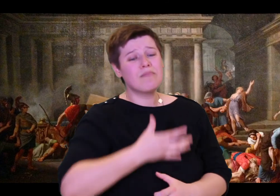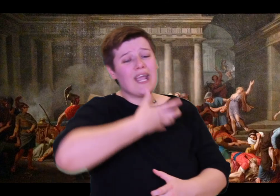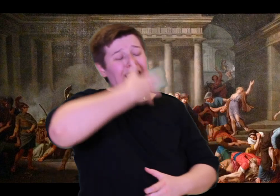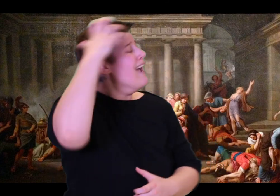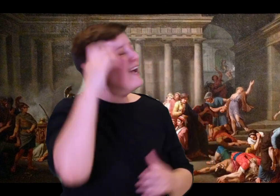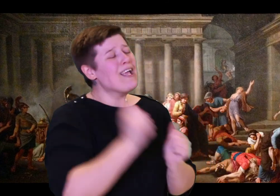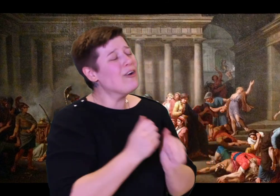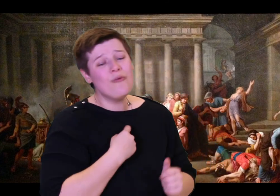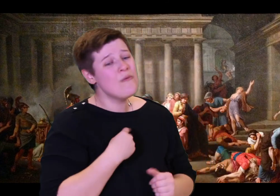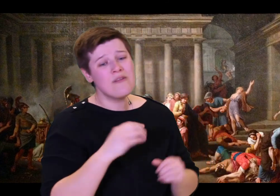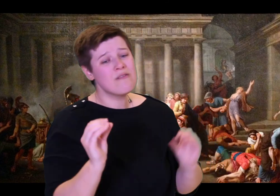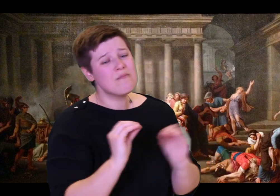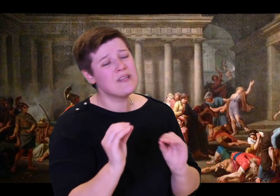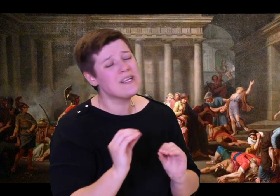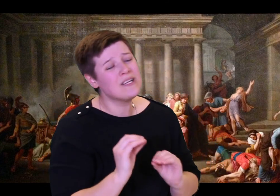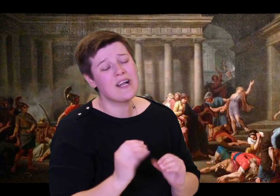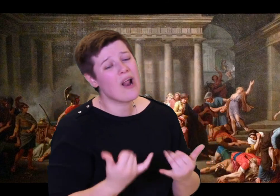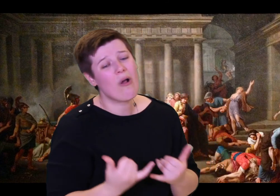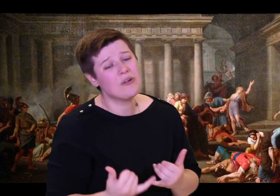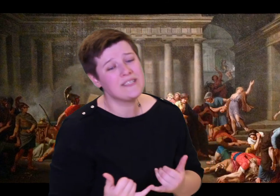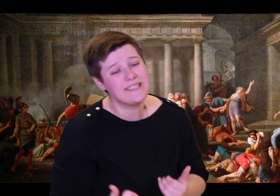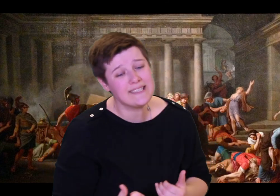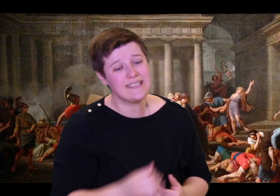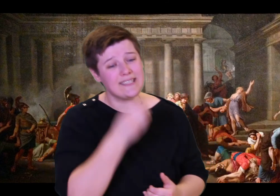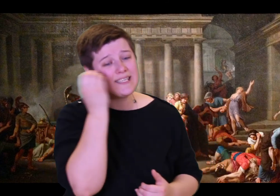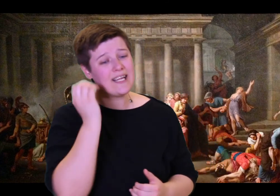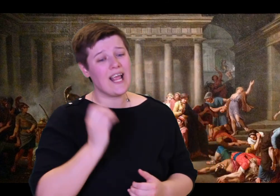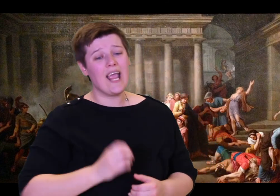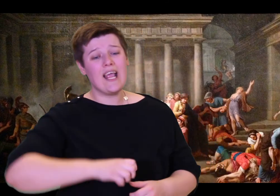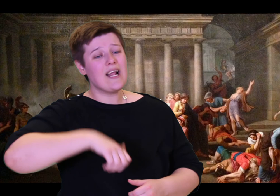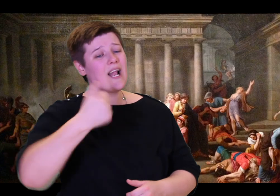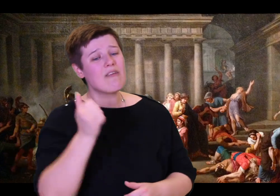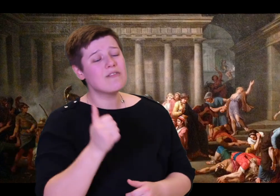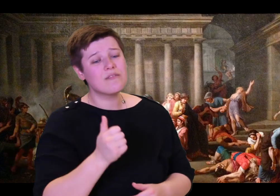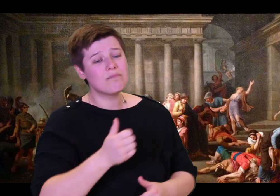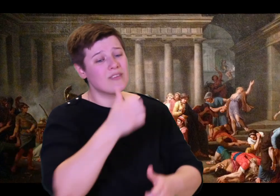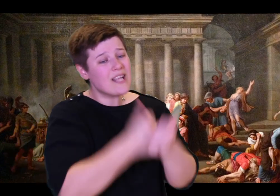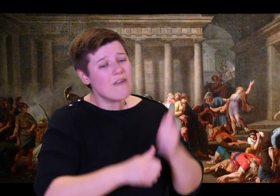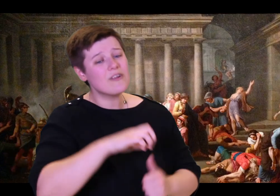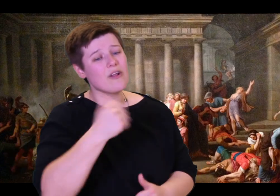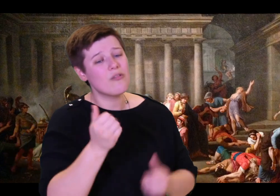tokens he had shown her. She burst out crying and ran straight towards him, and